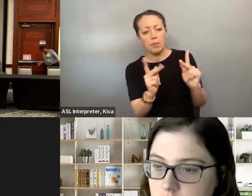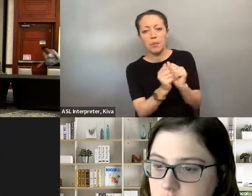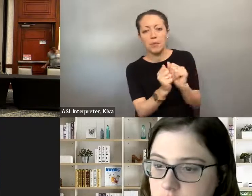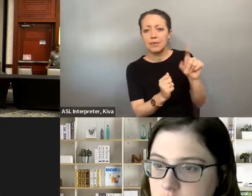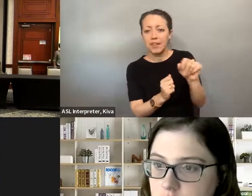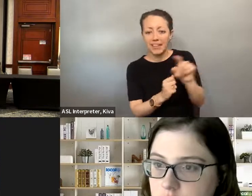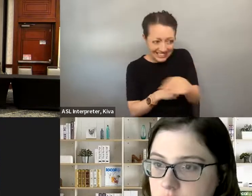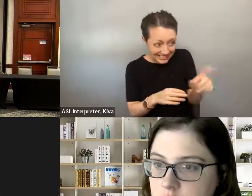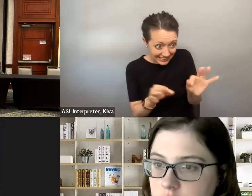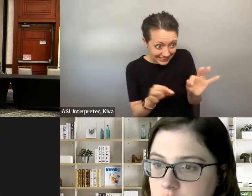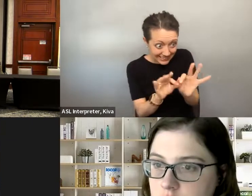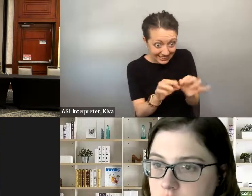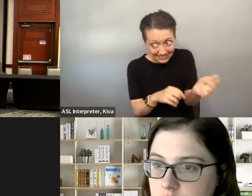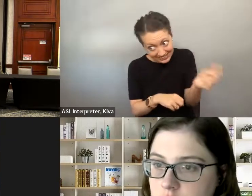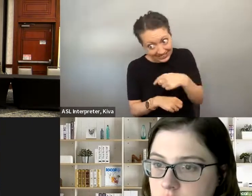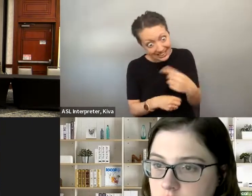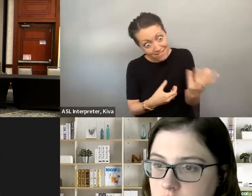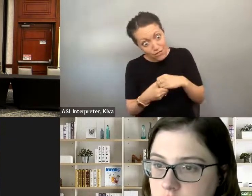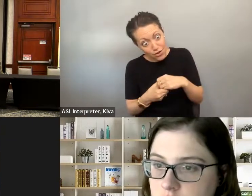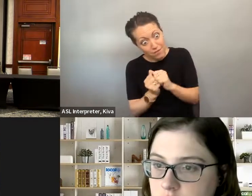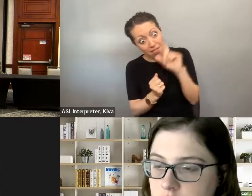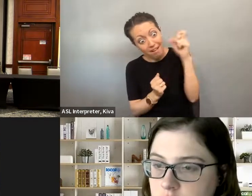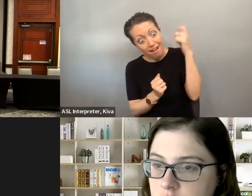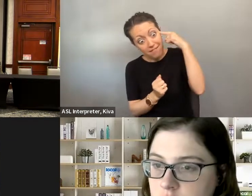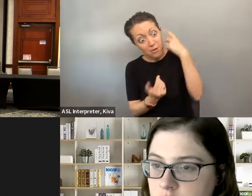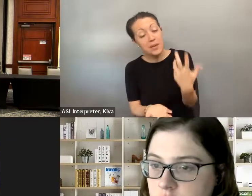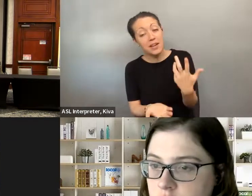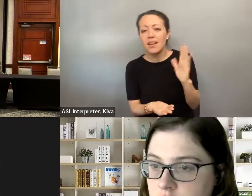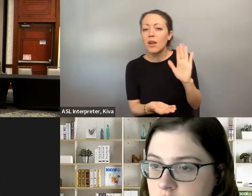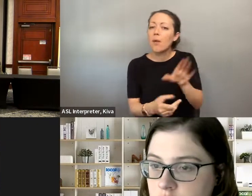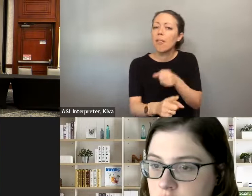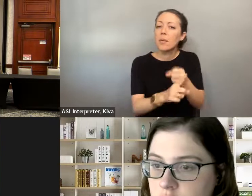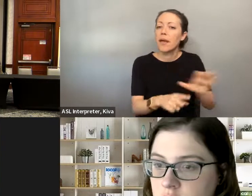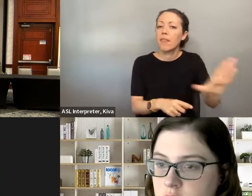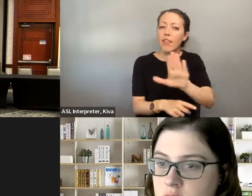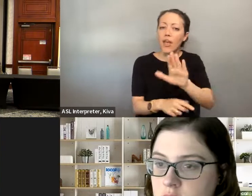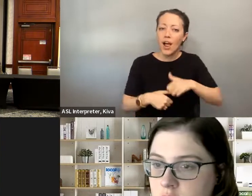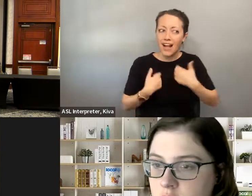And we this earlier, nothing about us without us, I think the more that you can show people with disability how important it is to be involved at all levels of government. important it is to be involved at all levels of government,